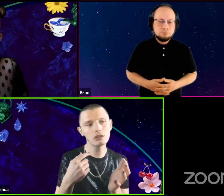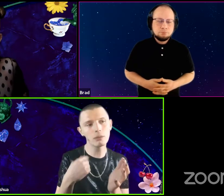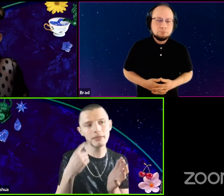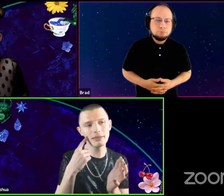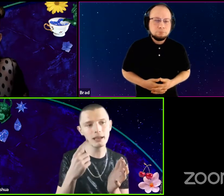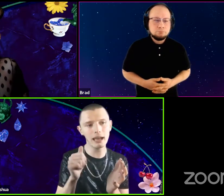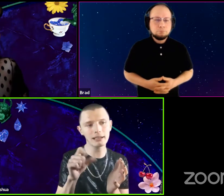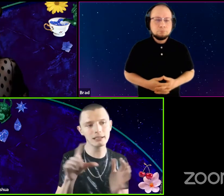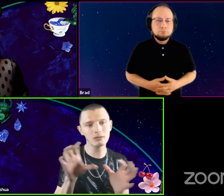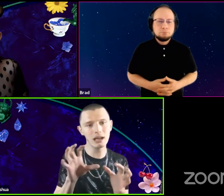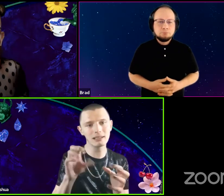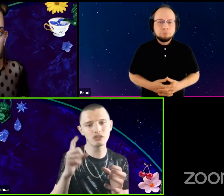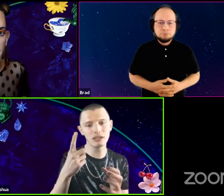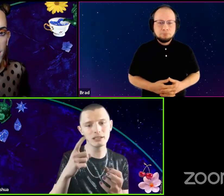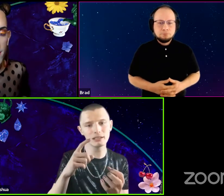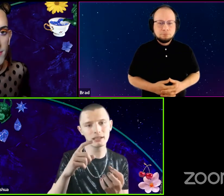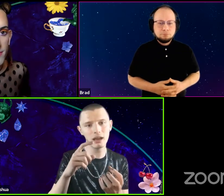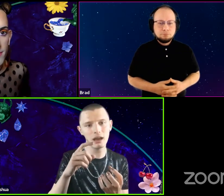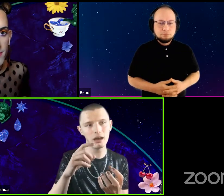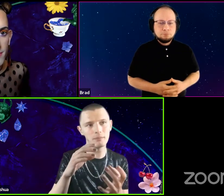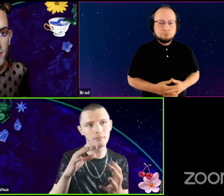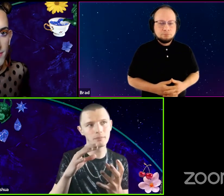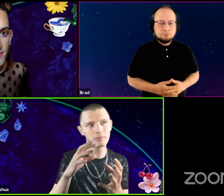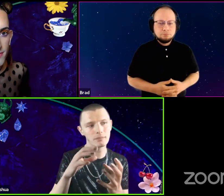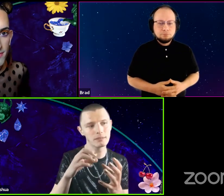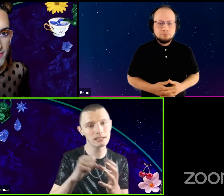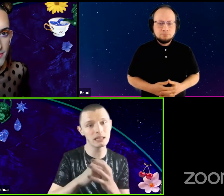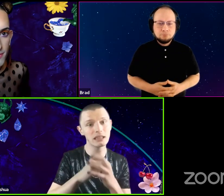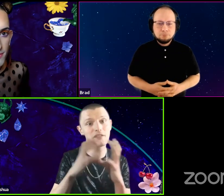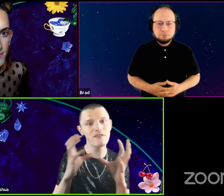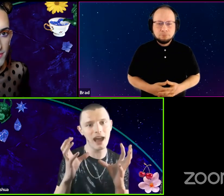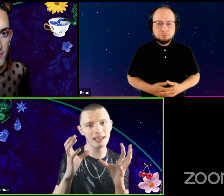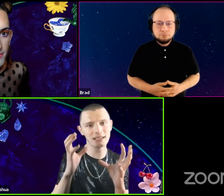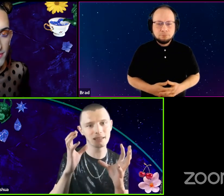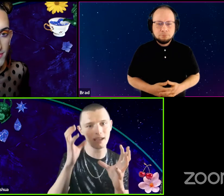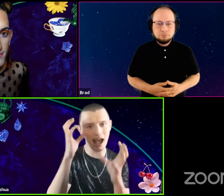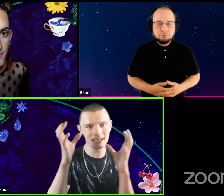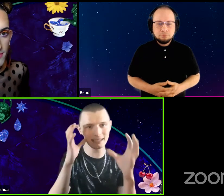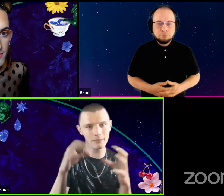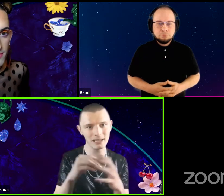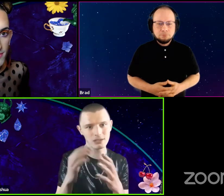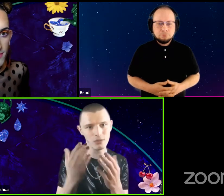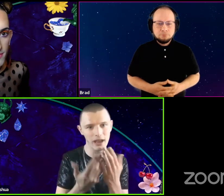So what I think ASL does is just solidifies the concepts into our hands.